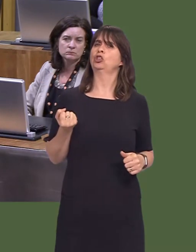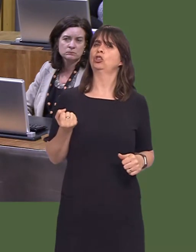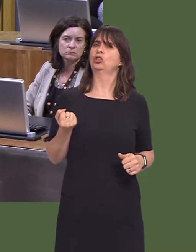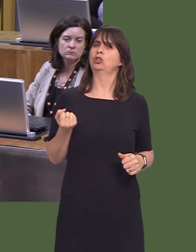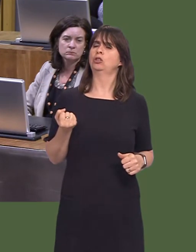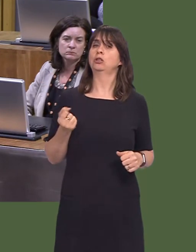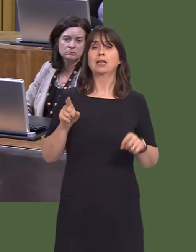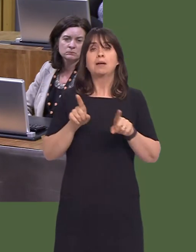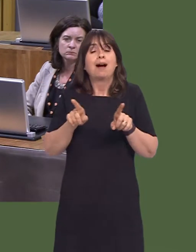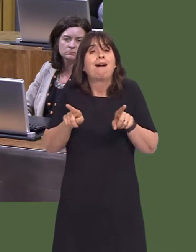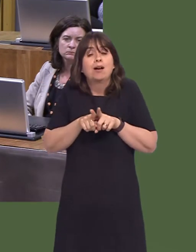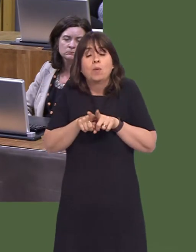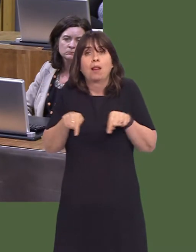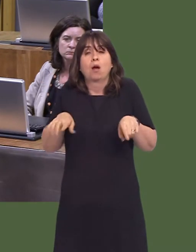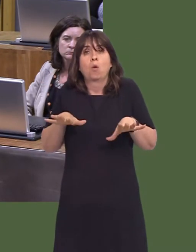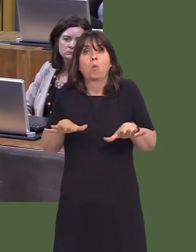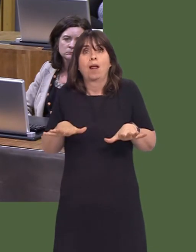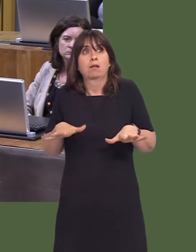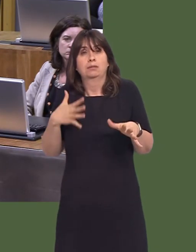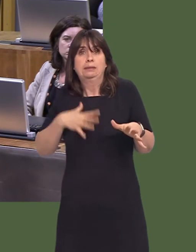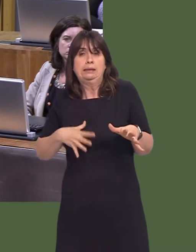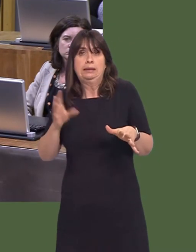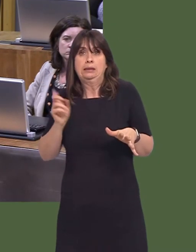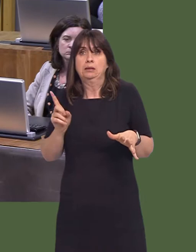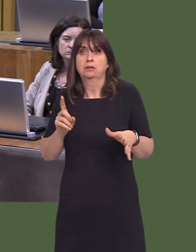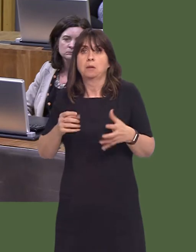secondly, productivity: productivity undoubtedly leads to a driving up of people's wages. Now,